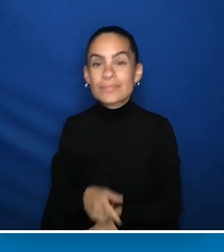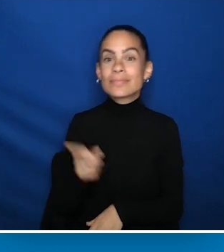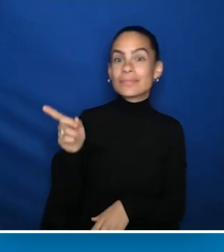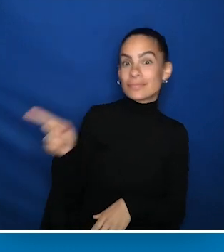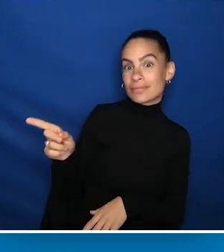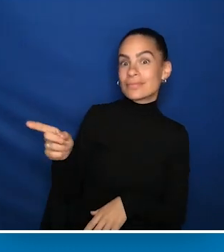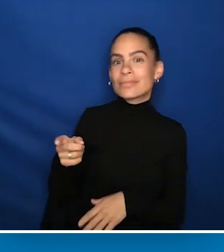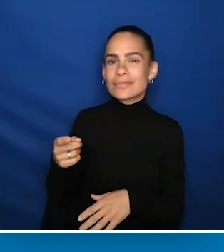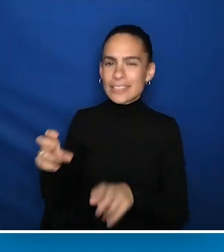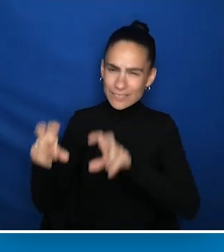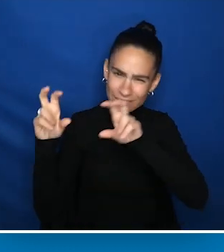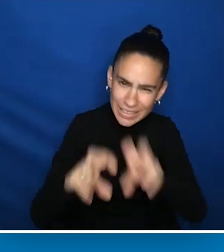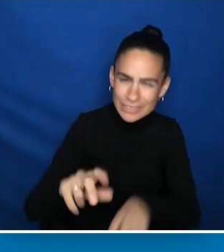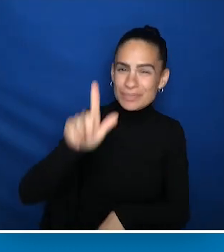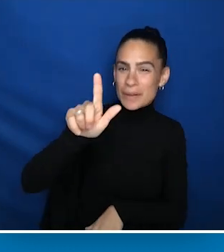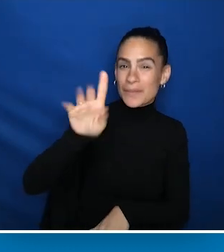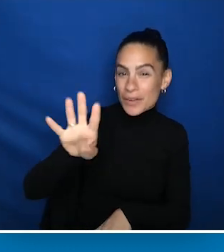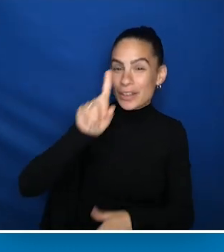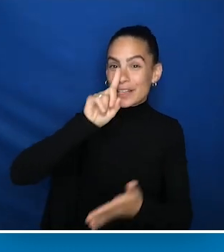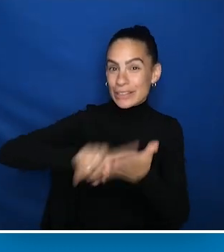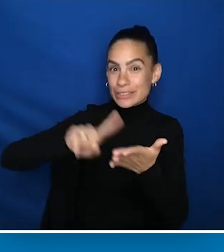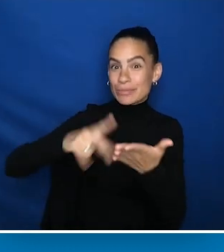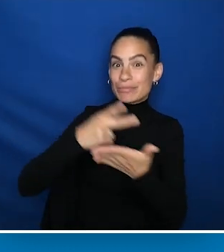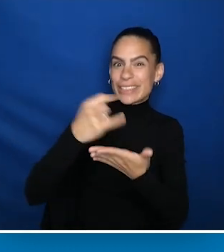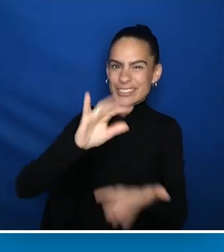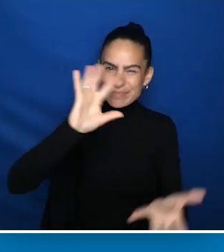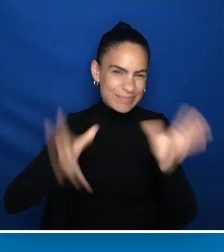24 research projects for a total of about $80 million,